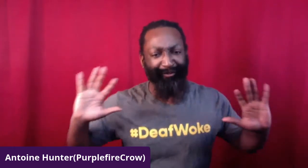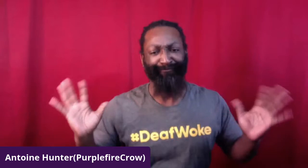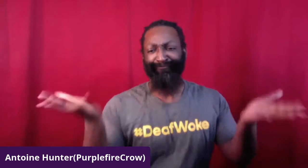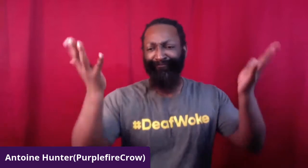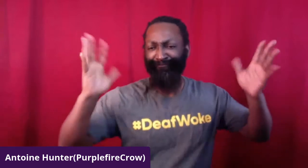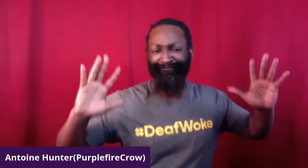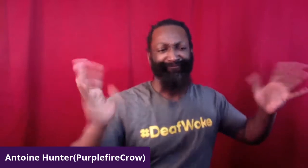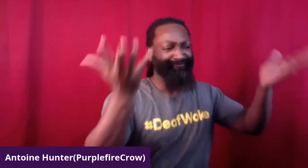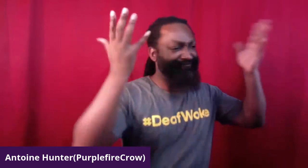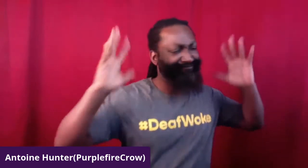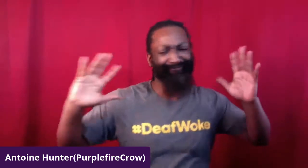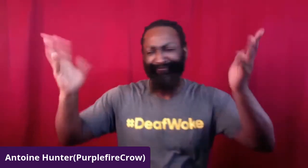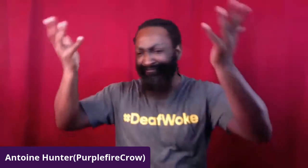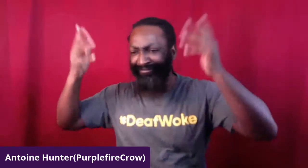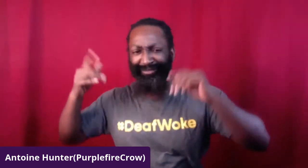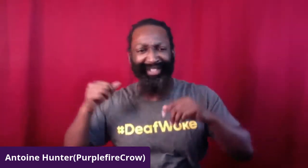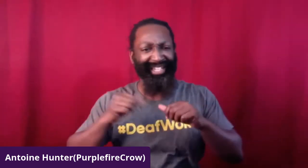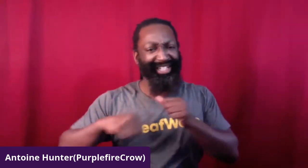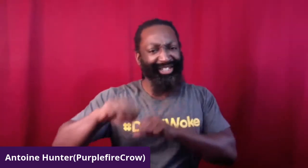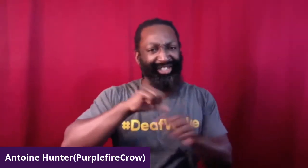to be a part of this community,